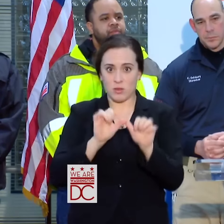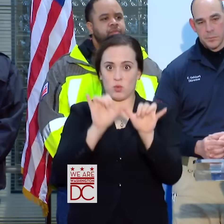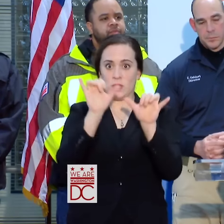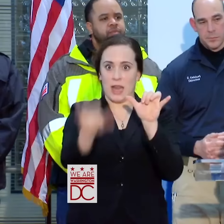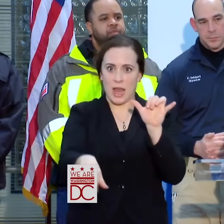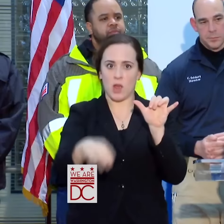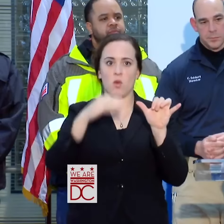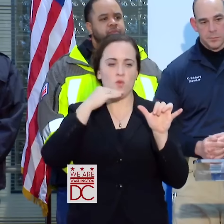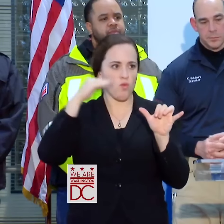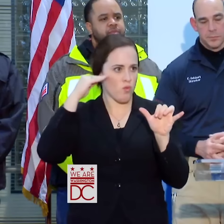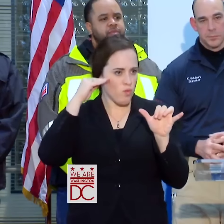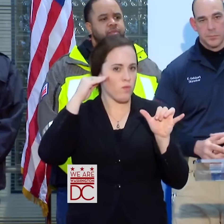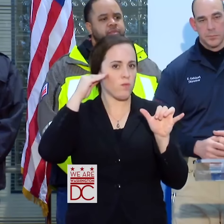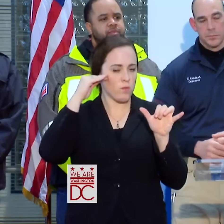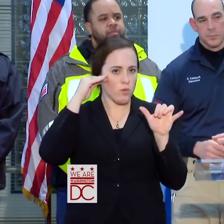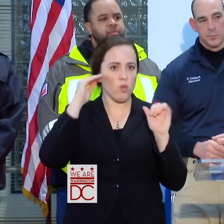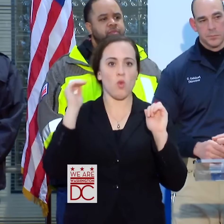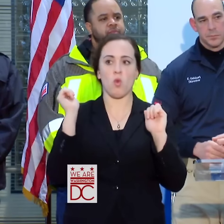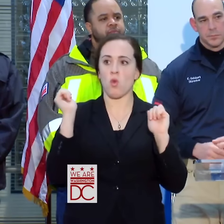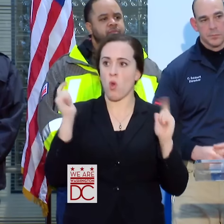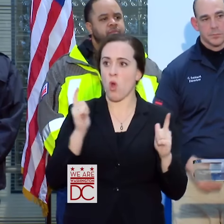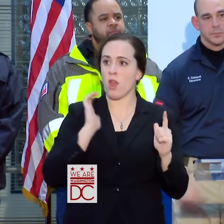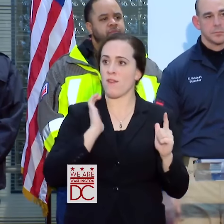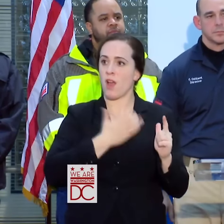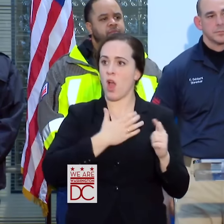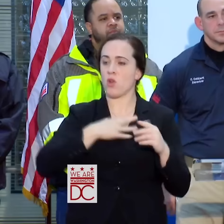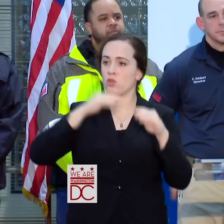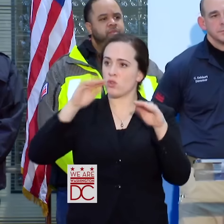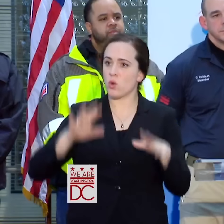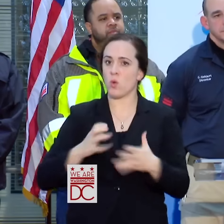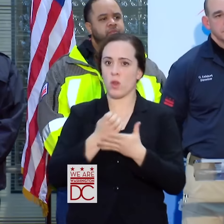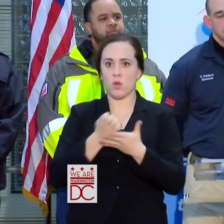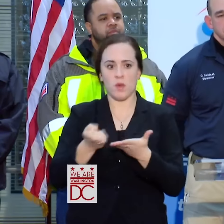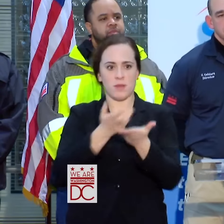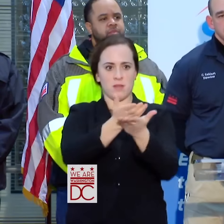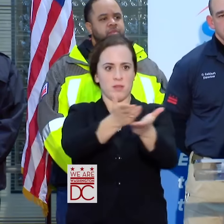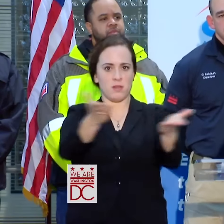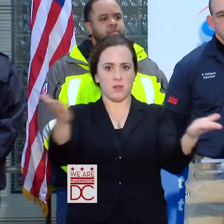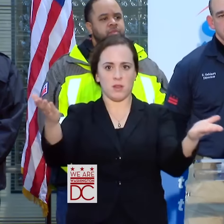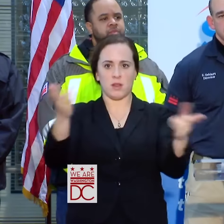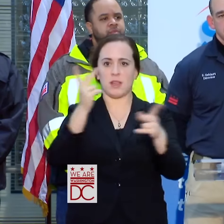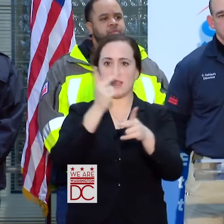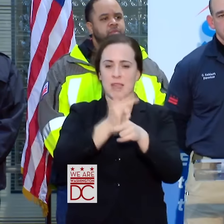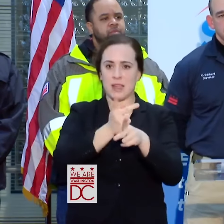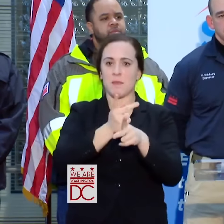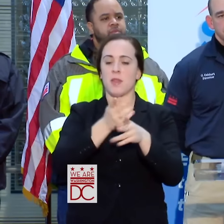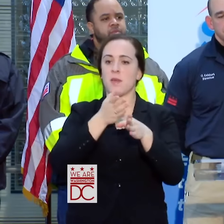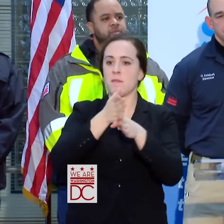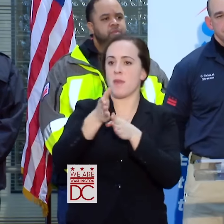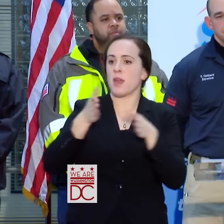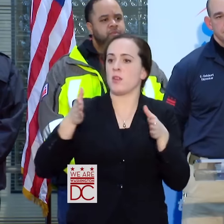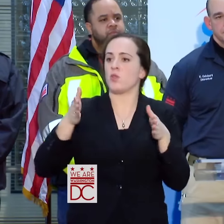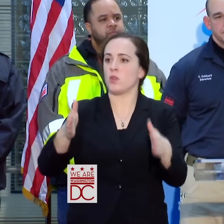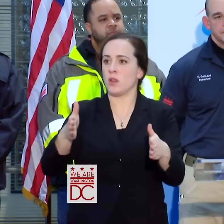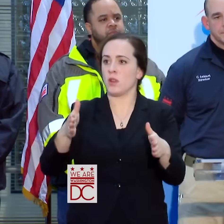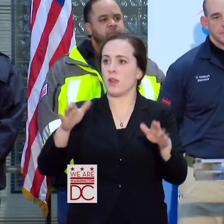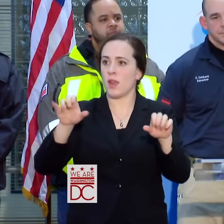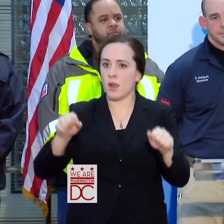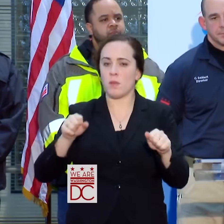AND THAT'S WHY WE HAVE ALL OF OUR SNOW APPARATUS OUT TO KEEP OUR MAINS PASSABLE FOR EMERGENCY EQUIPMENT.